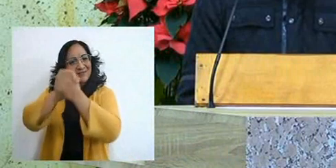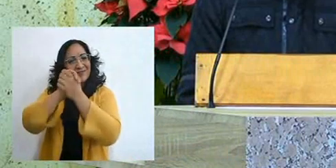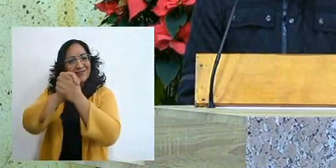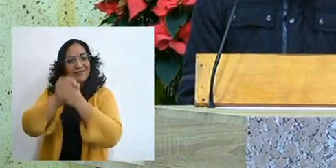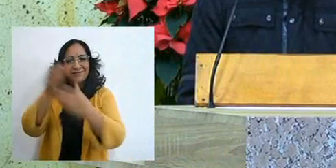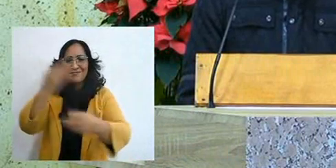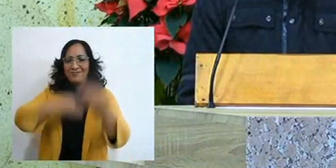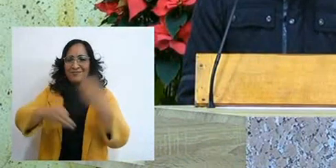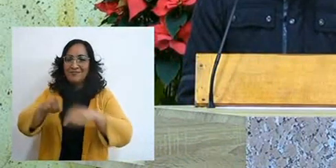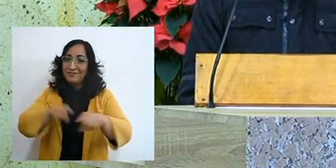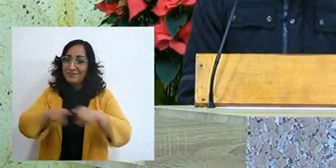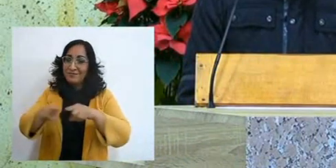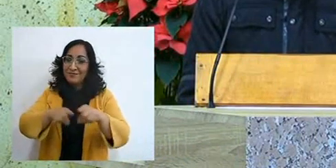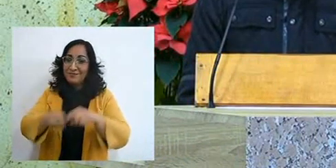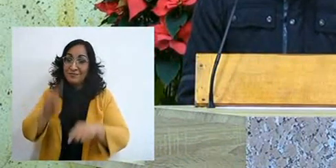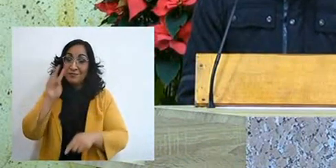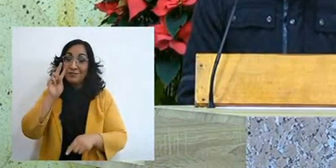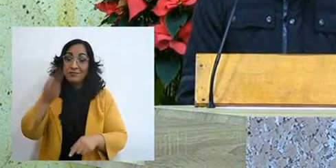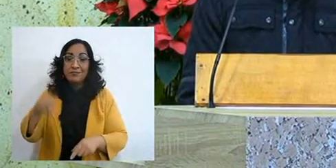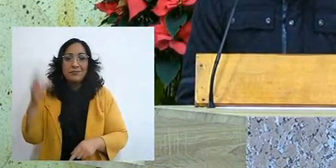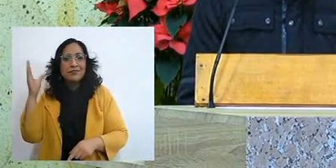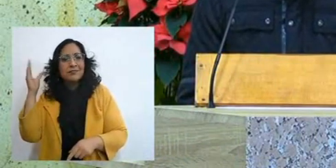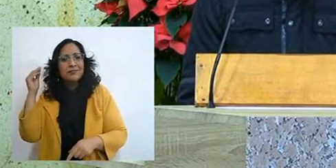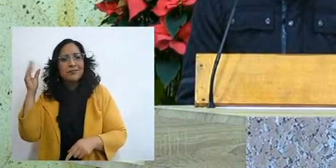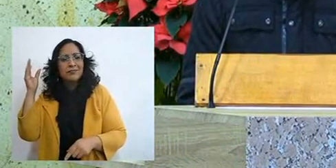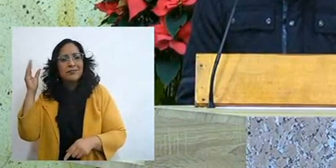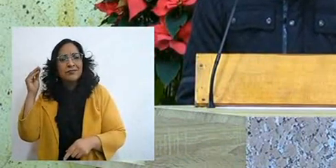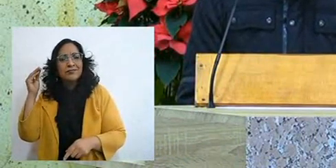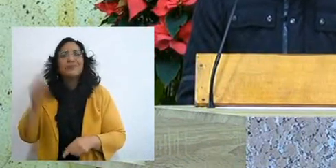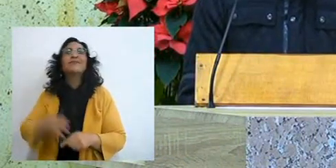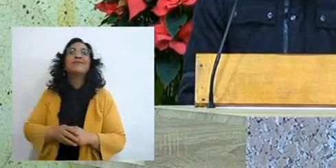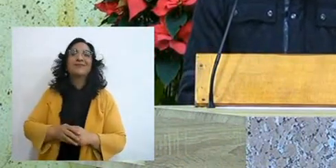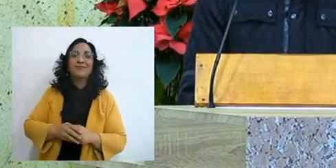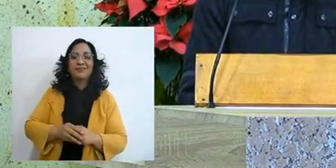who see and hear us through all these digital platforms